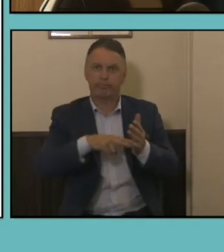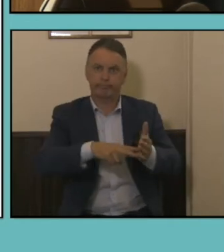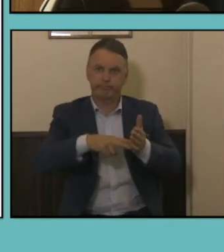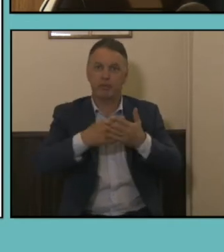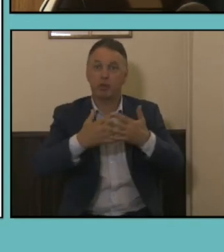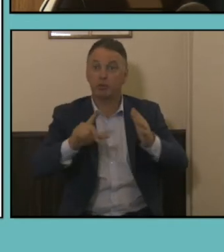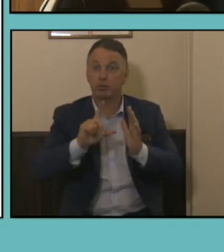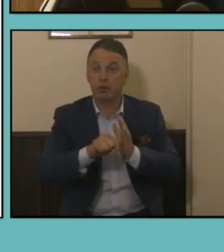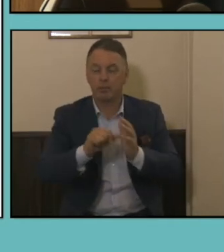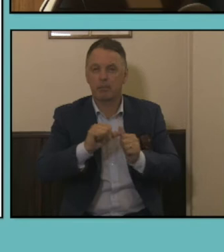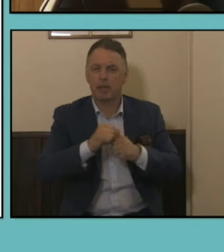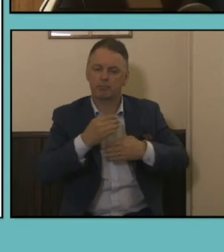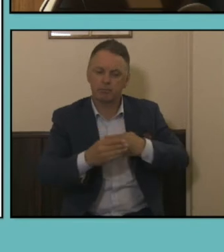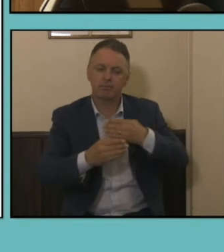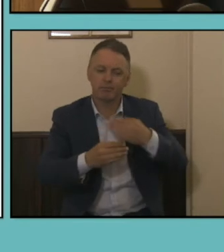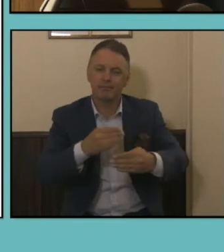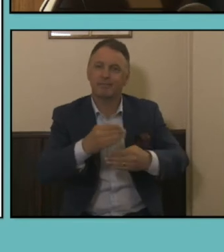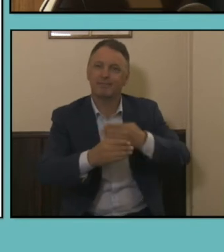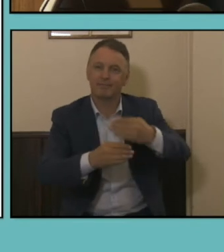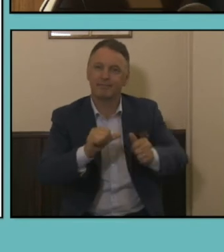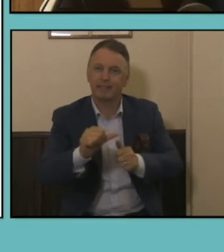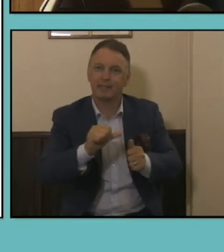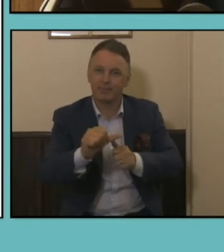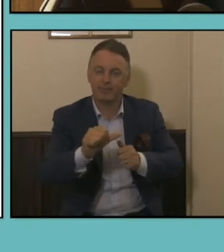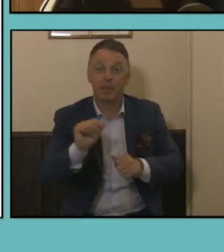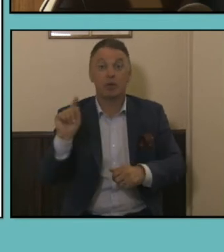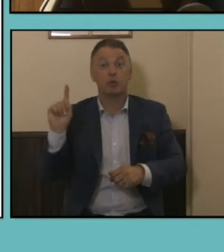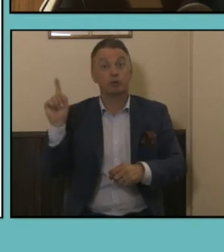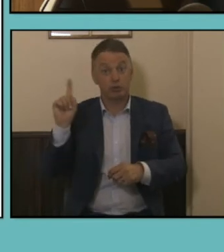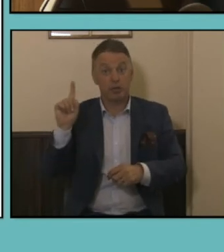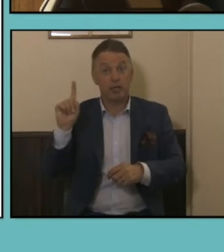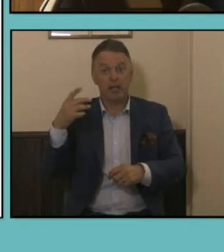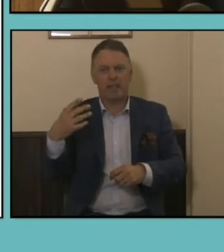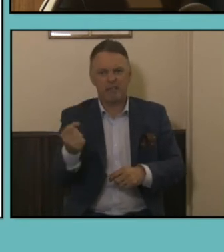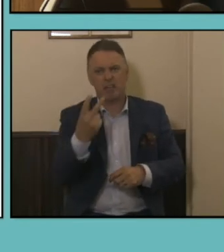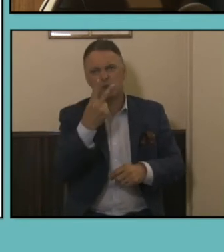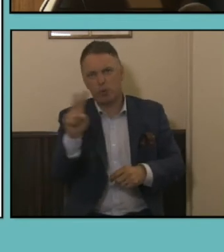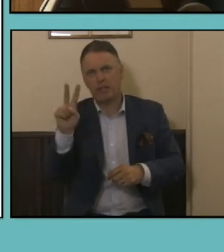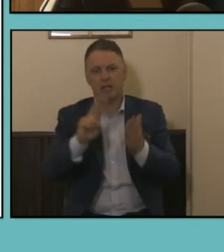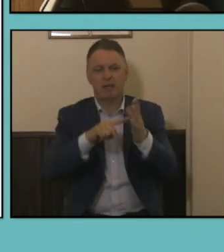information. Today's release adds around 20 variables to our quick stats product